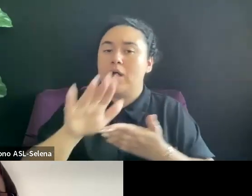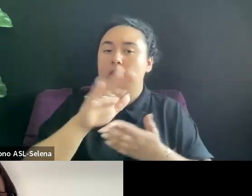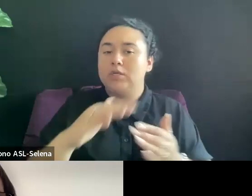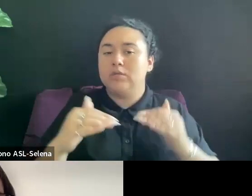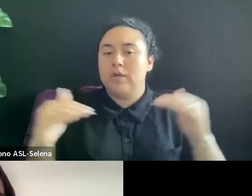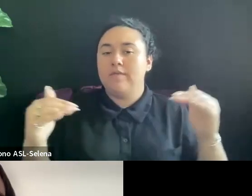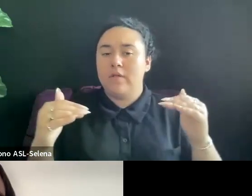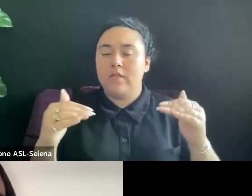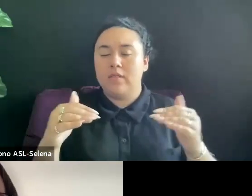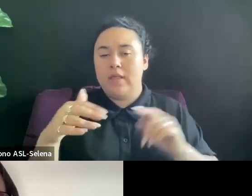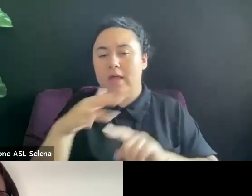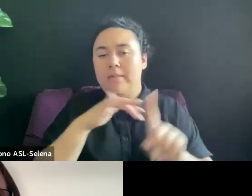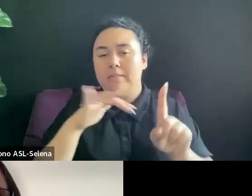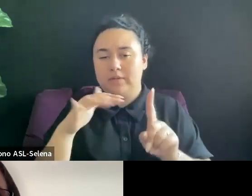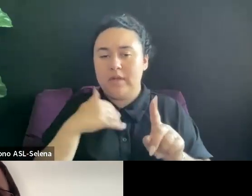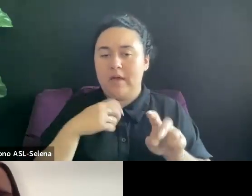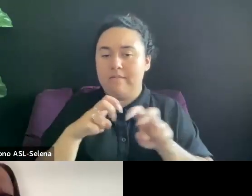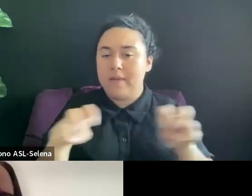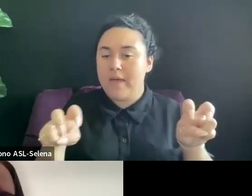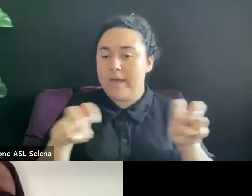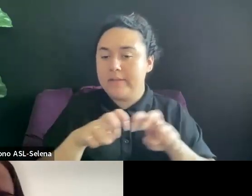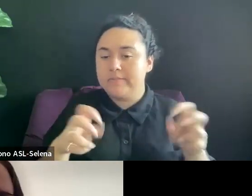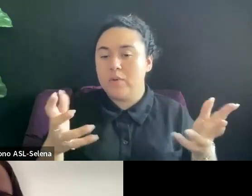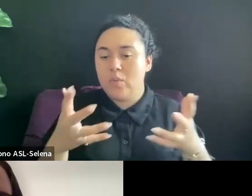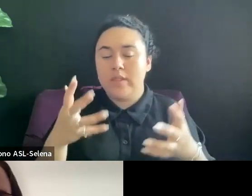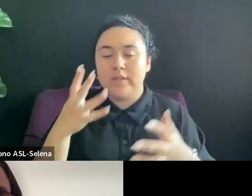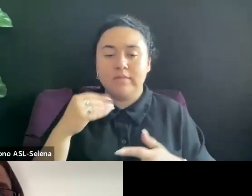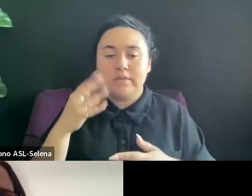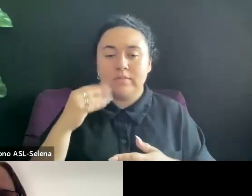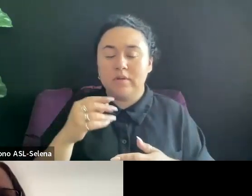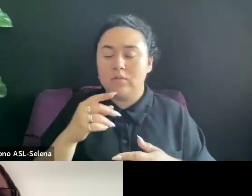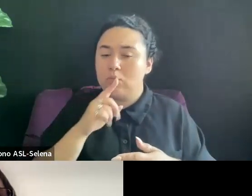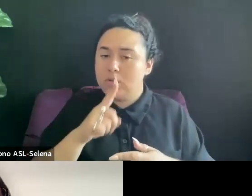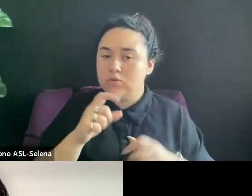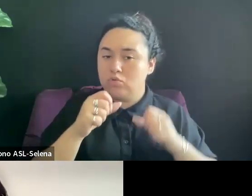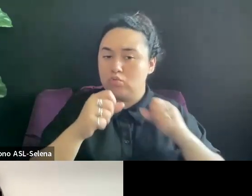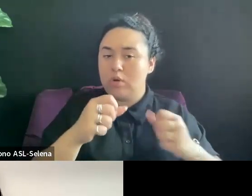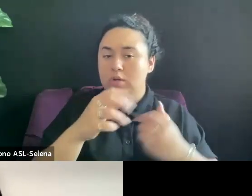THEY HAVE PANELS ABOUT WHAT THEY'VE DONE AND THEY ARE SOCIAL. THAT'S SCIENCE BASED.